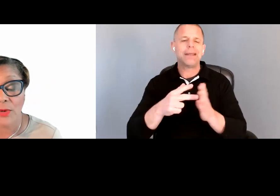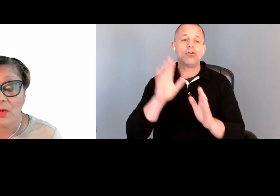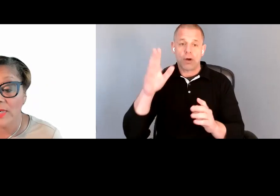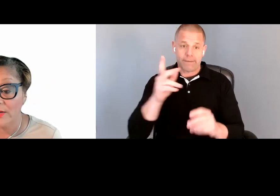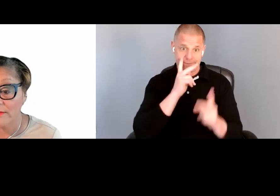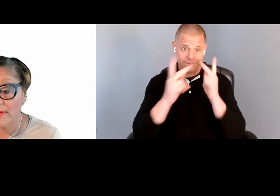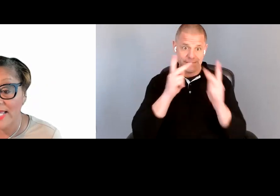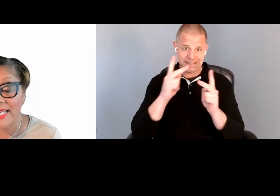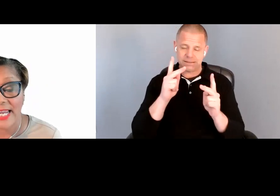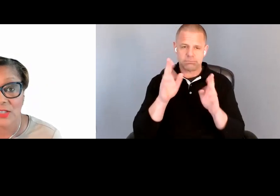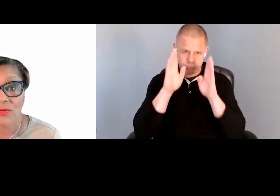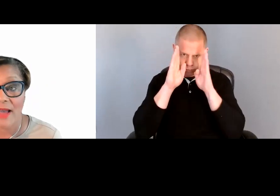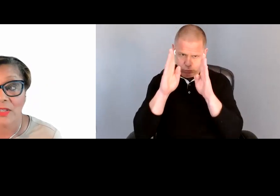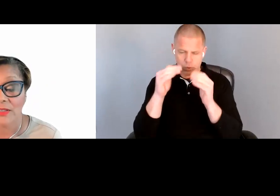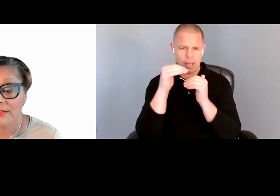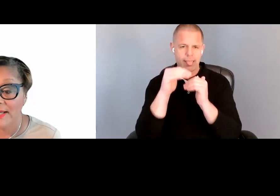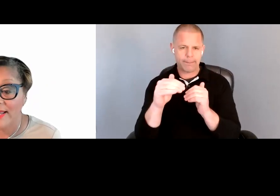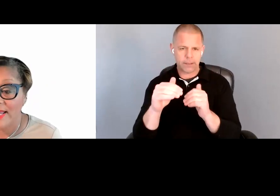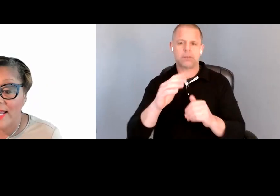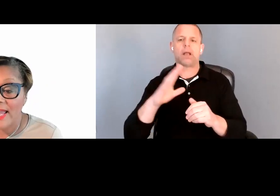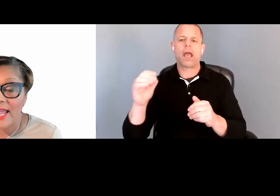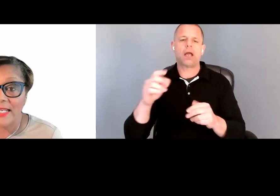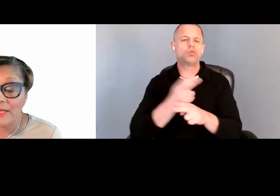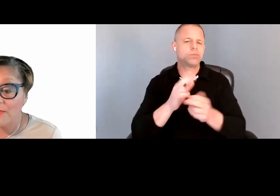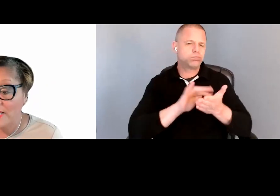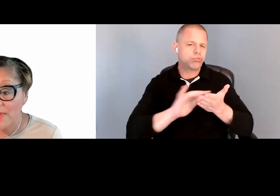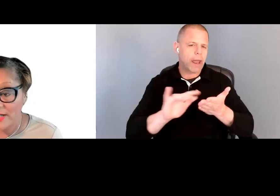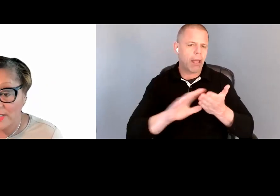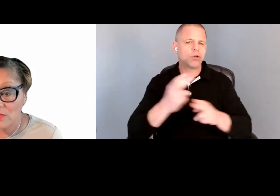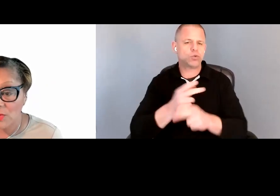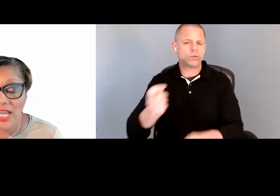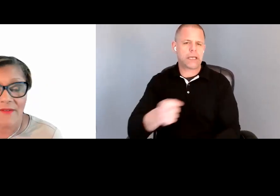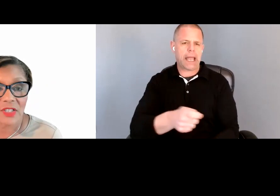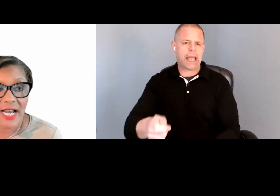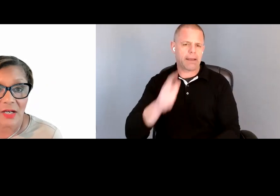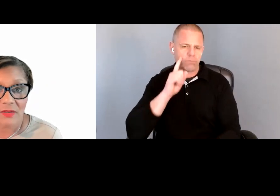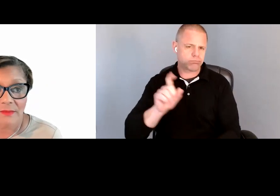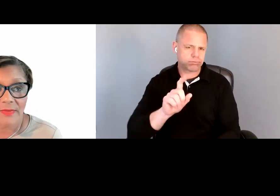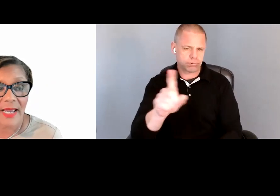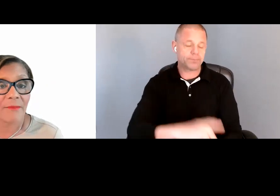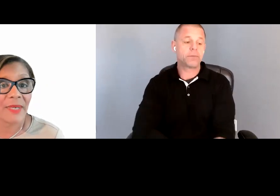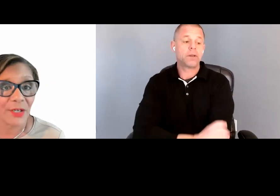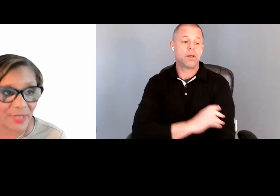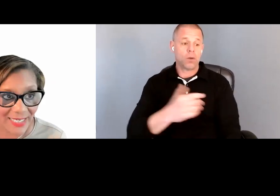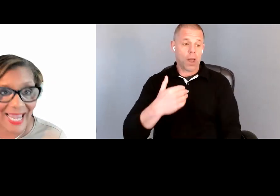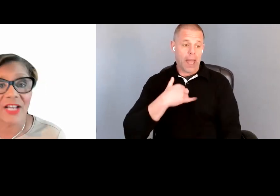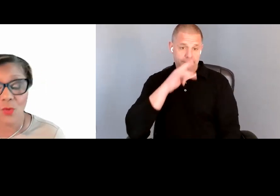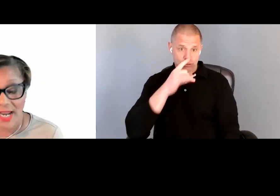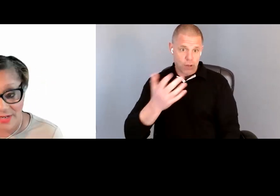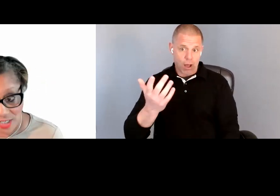Braille reader and a cane user. Like many parents, when you have a child period, and when you have a